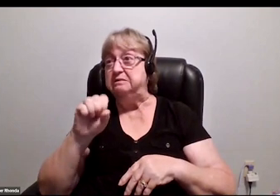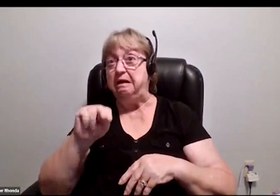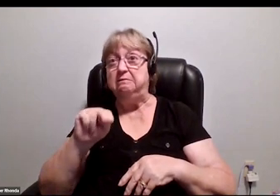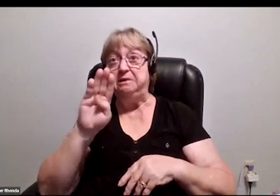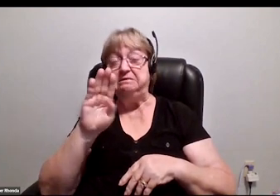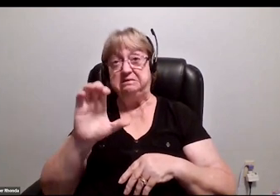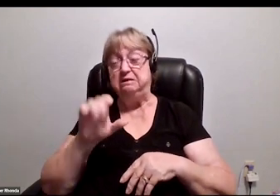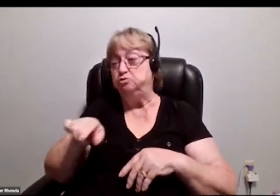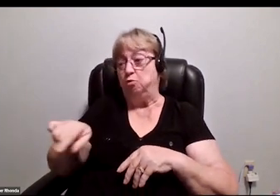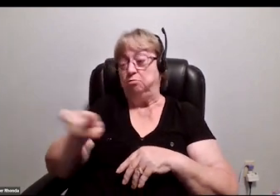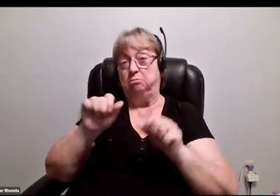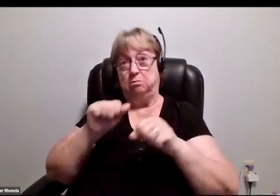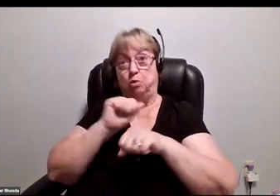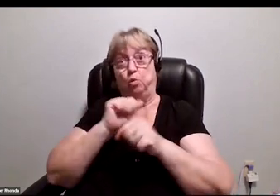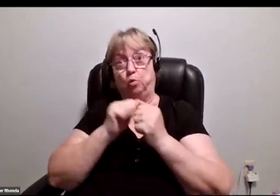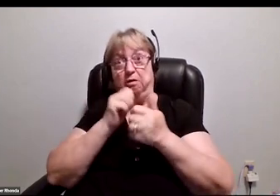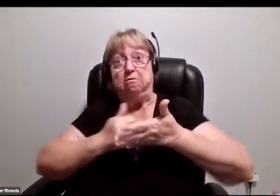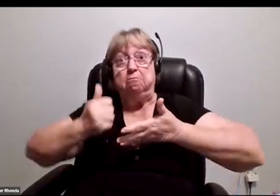They're able to work with folks that are way up there